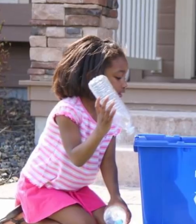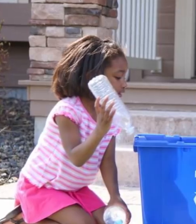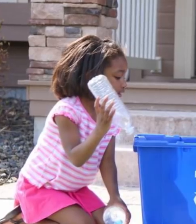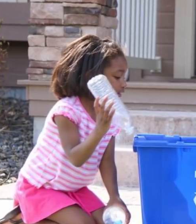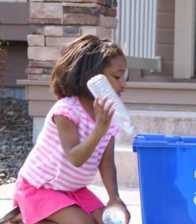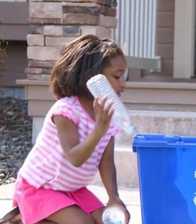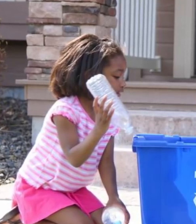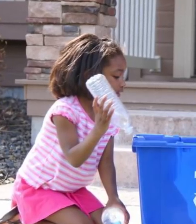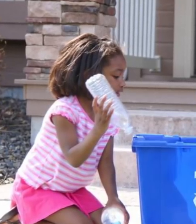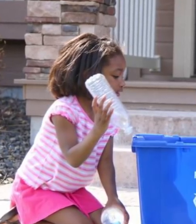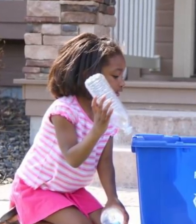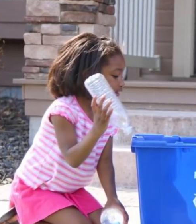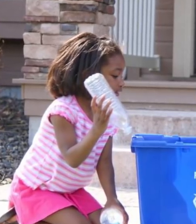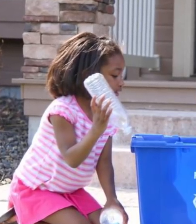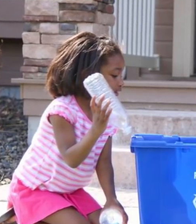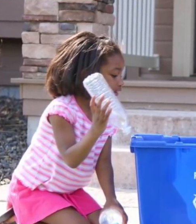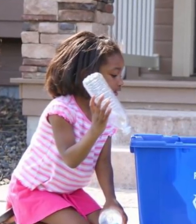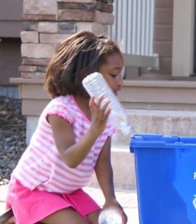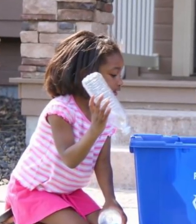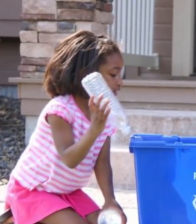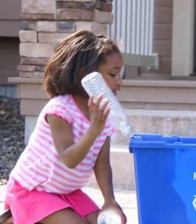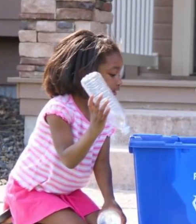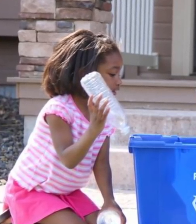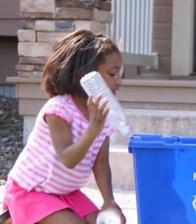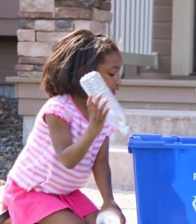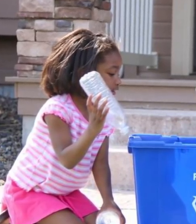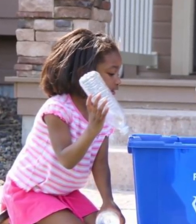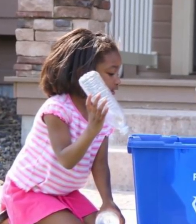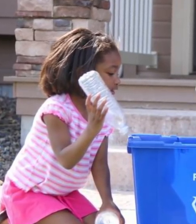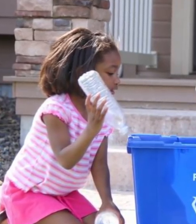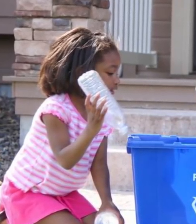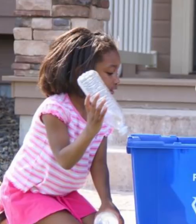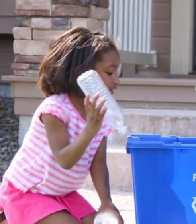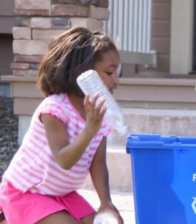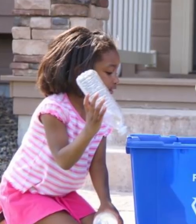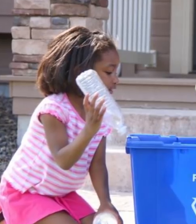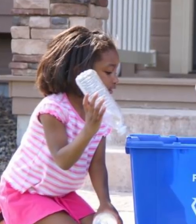We've increased our municipal waste recycling rate by 600% since the 1960s.